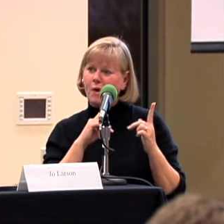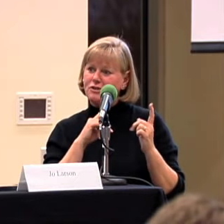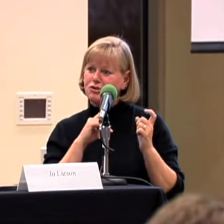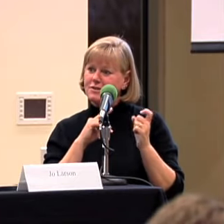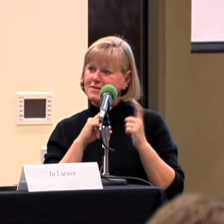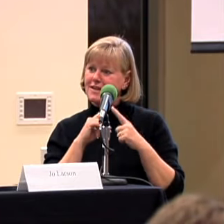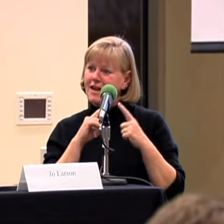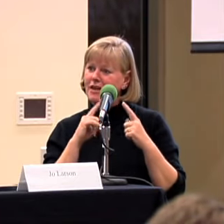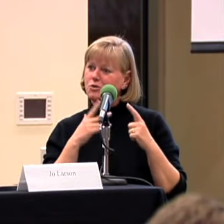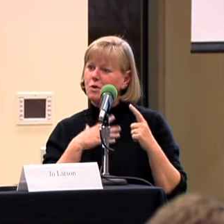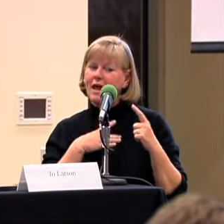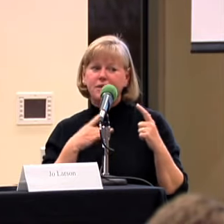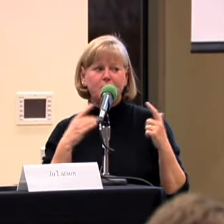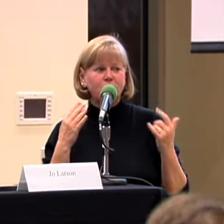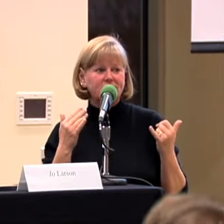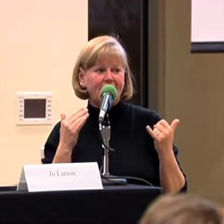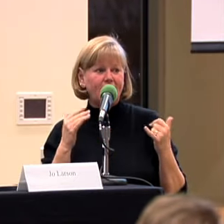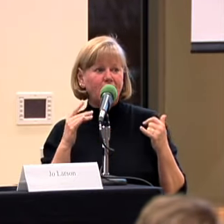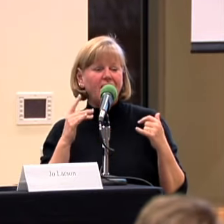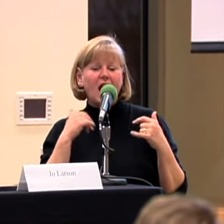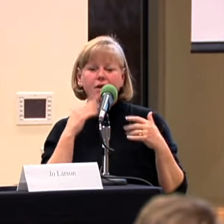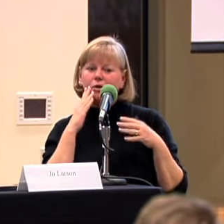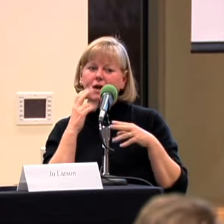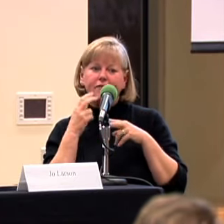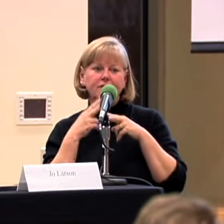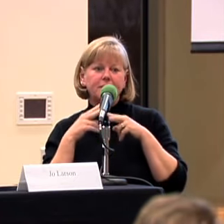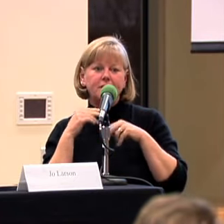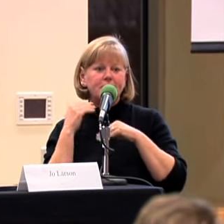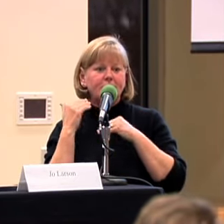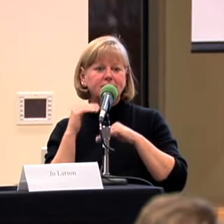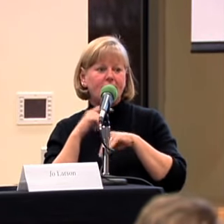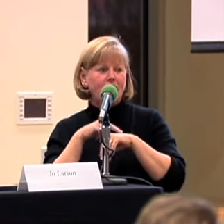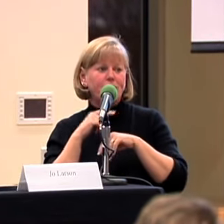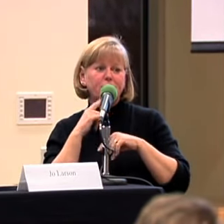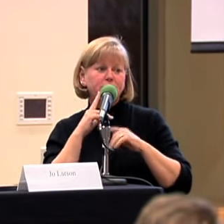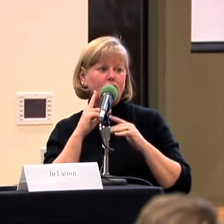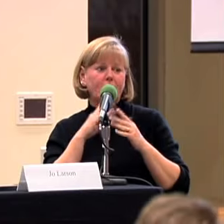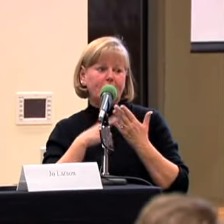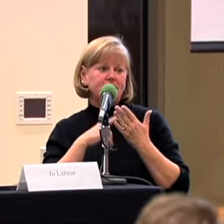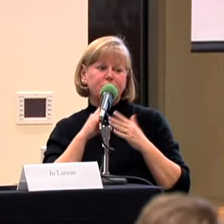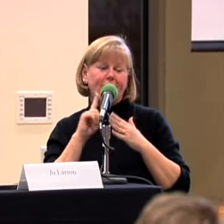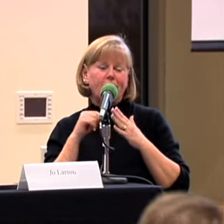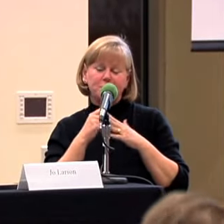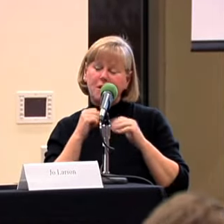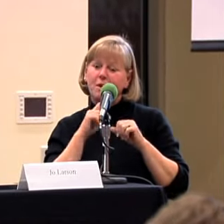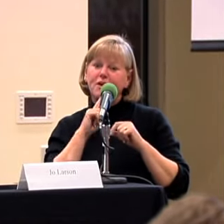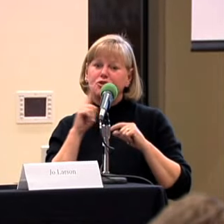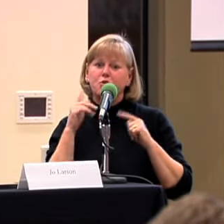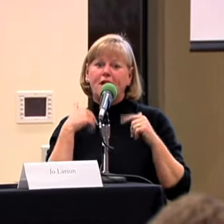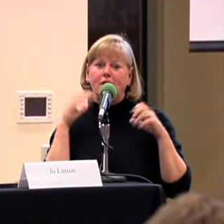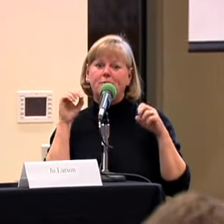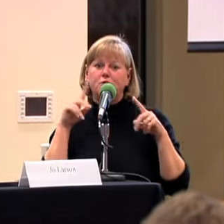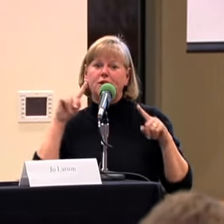LIKE TO POSE NOW. I KNOW WE HAVE A LIMITED AMOUNT OF TIME,